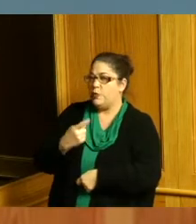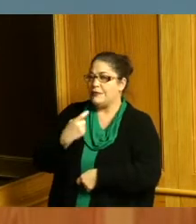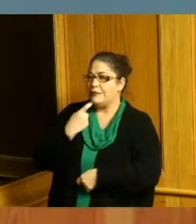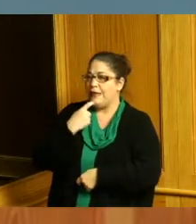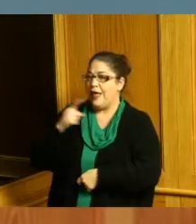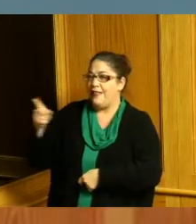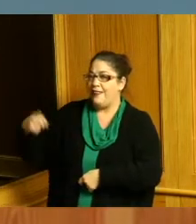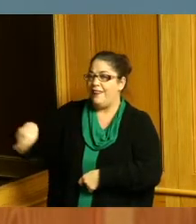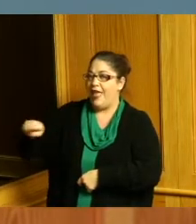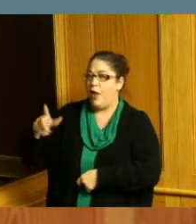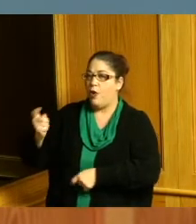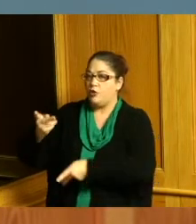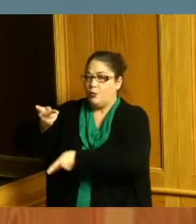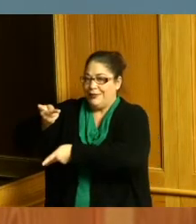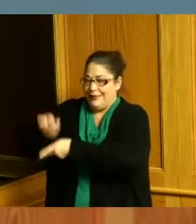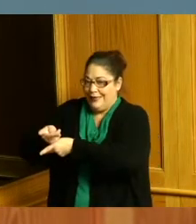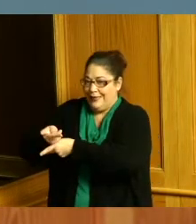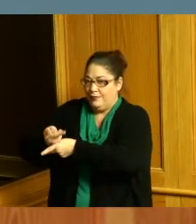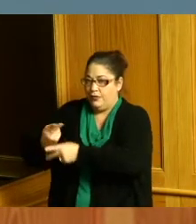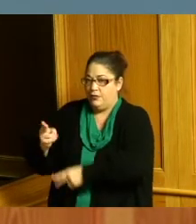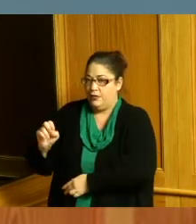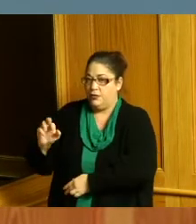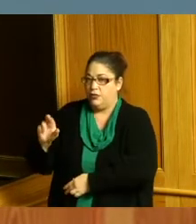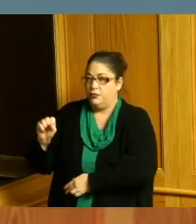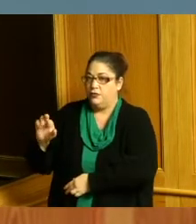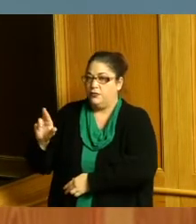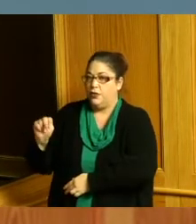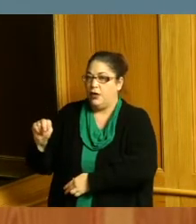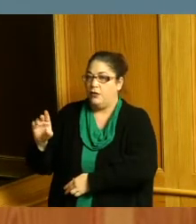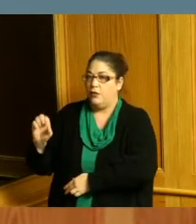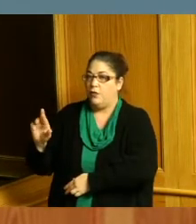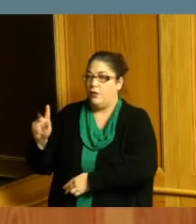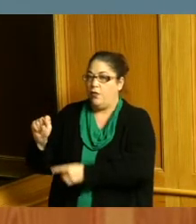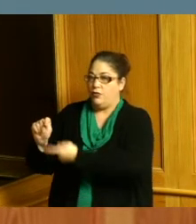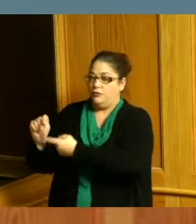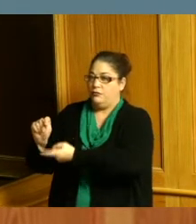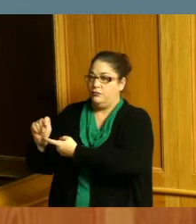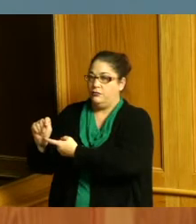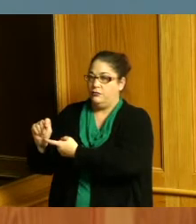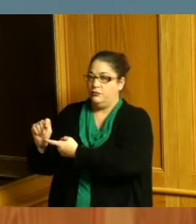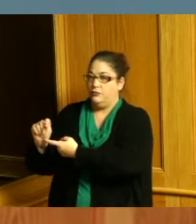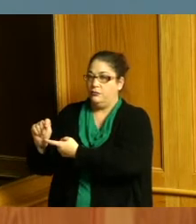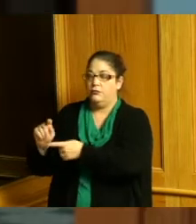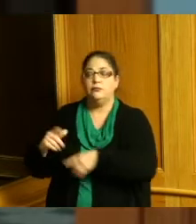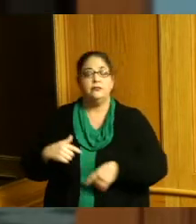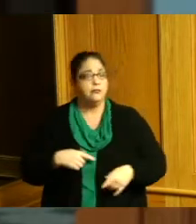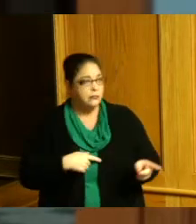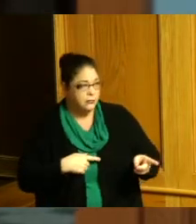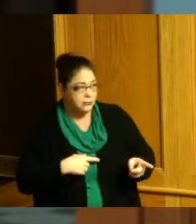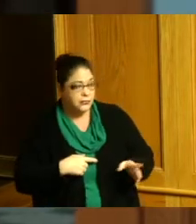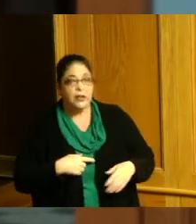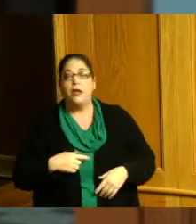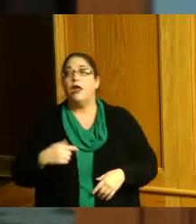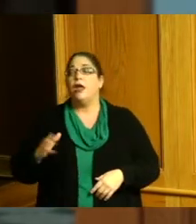wanted to get keep the hunters around court it was hunter's wrong court and they it's currently their